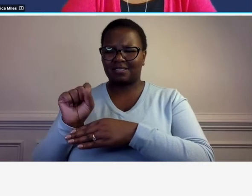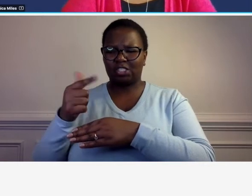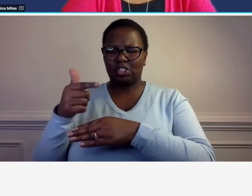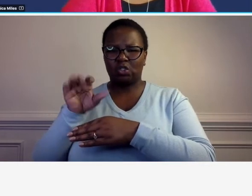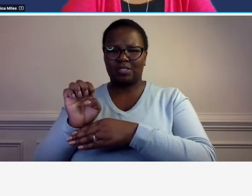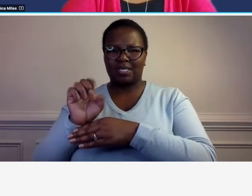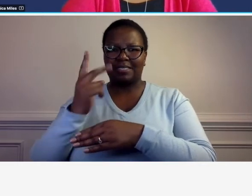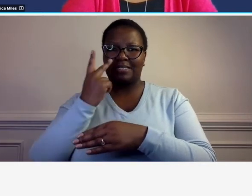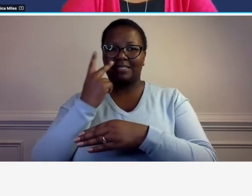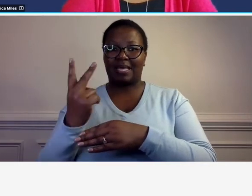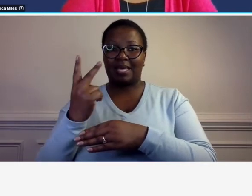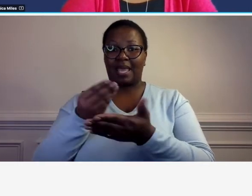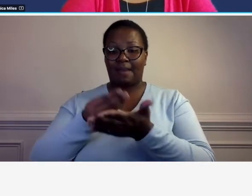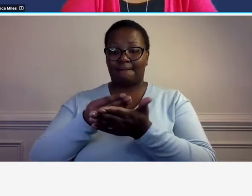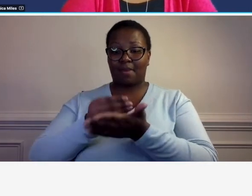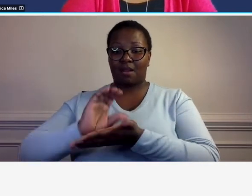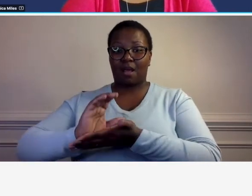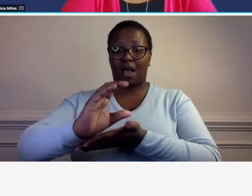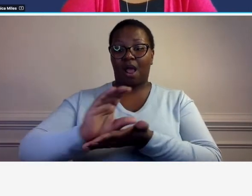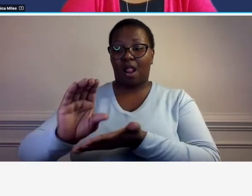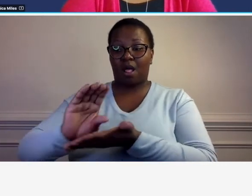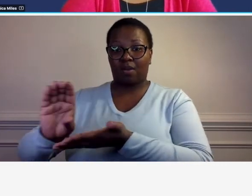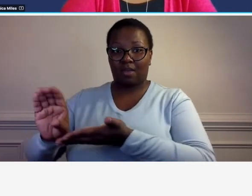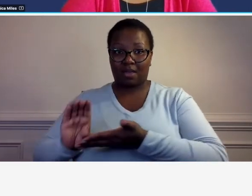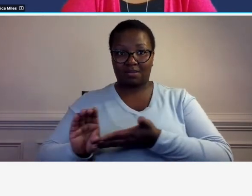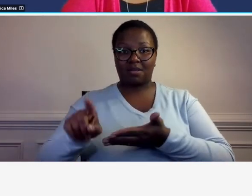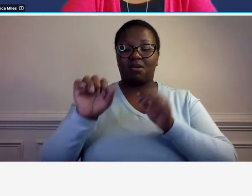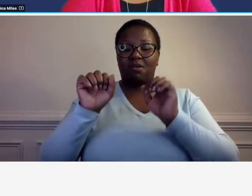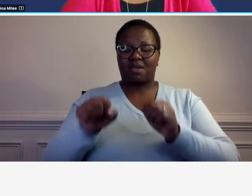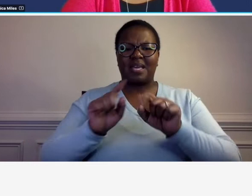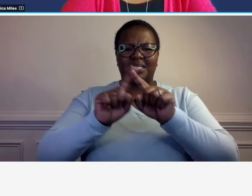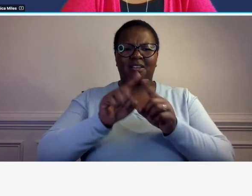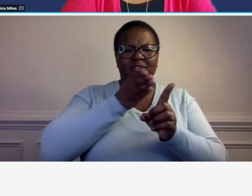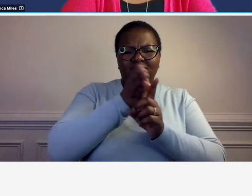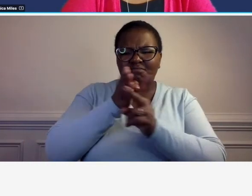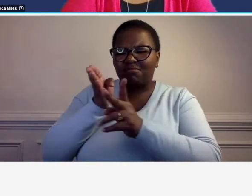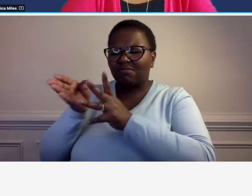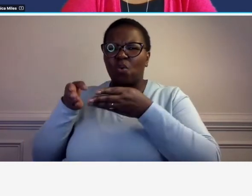costs you know there's several ways that you can do it so there is not one best way of doing things